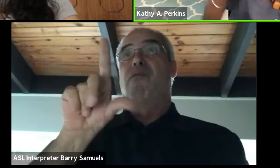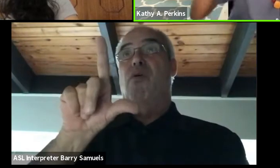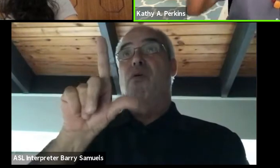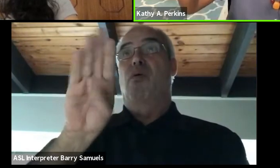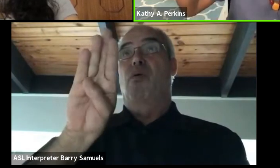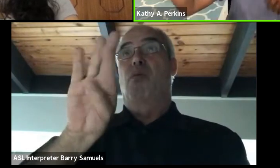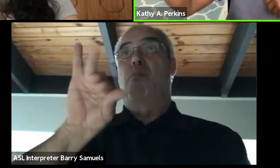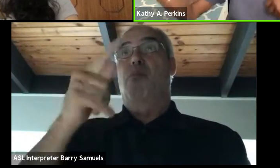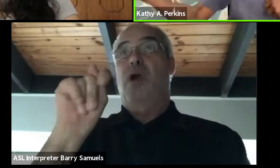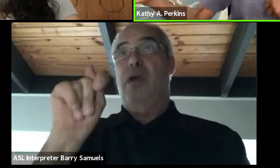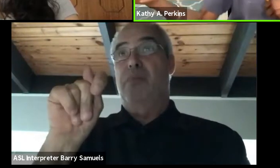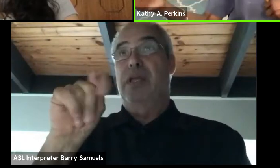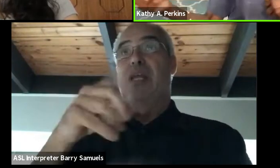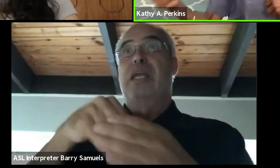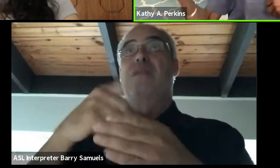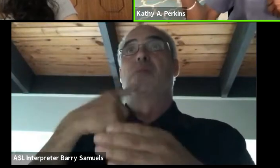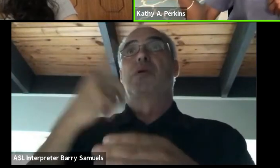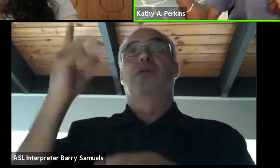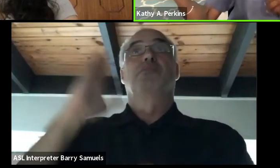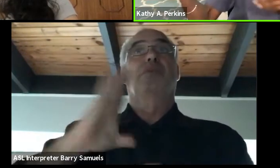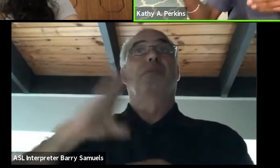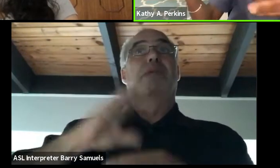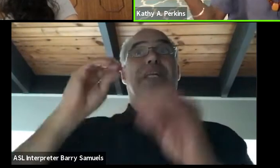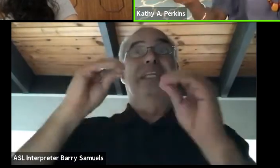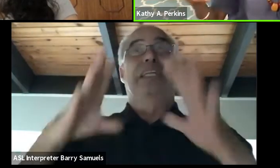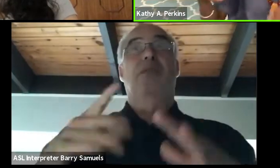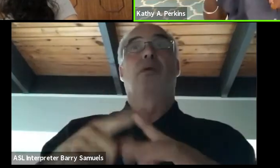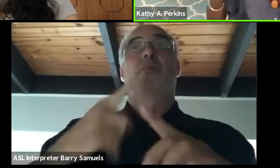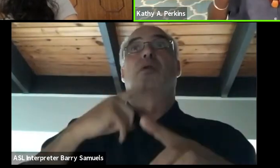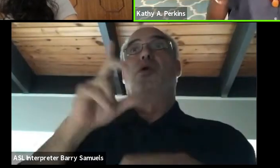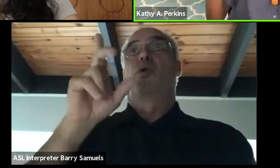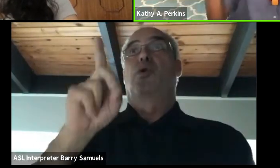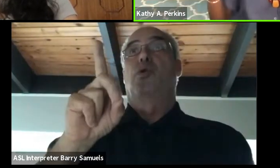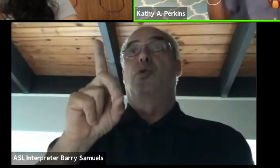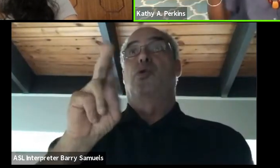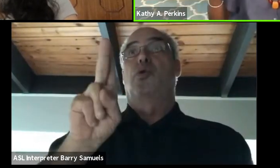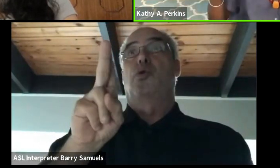Oh, someone used to teach with me is in Cape and Durban. And so I just ended up,